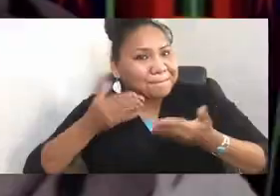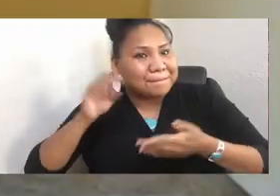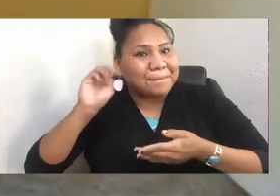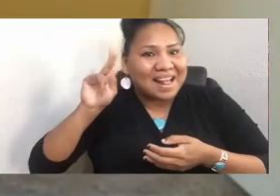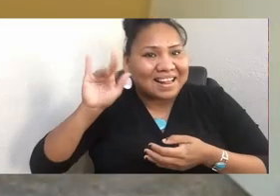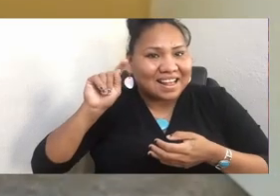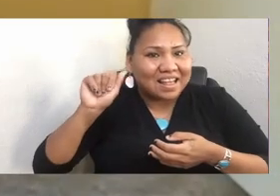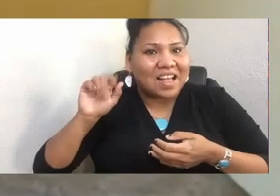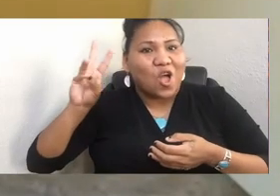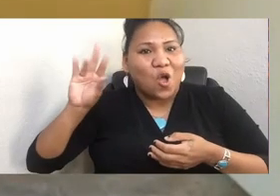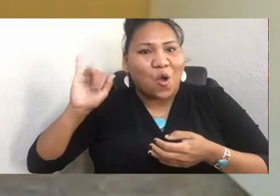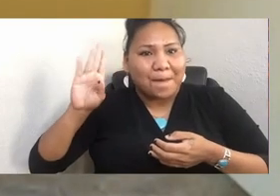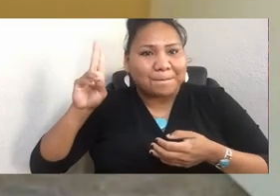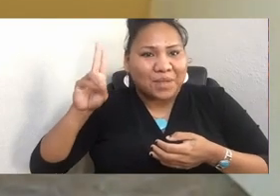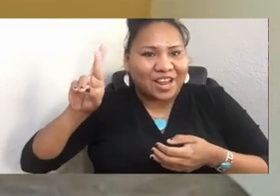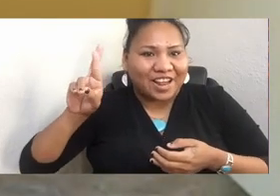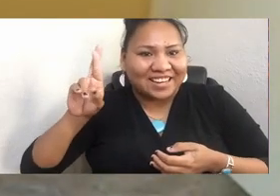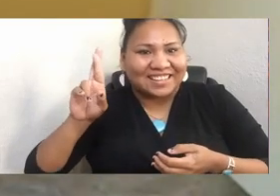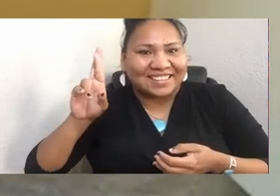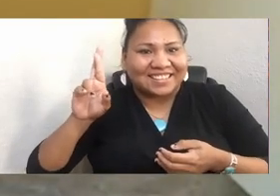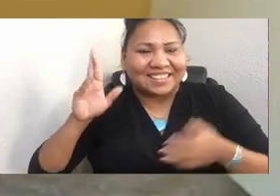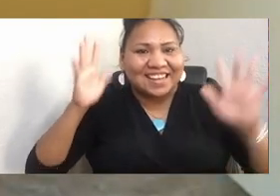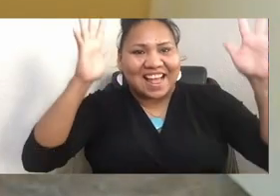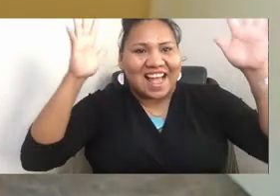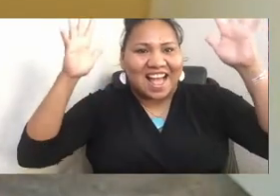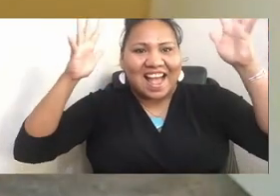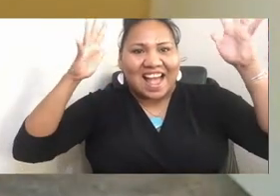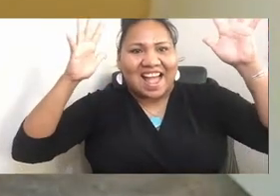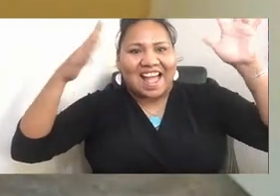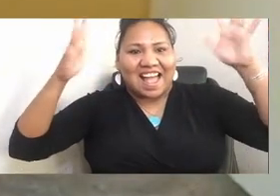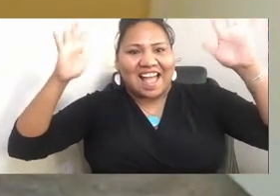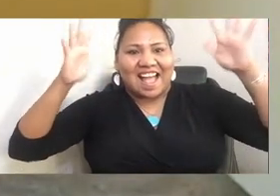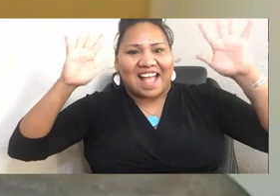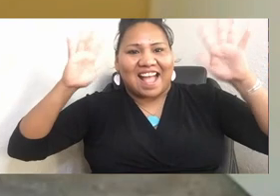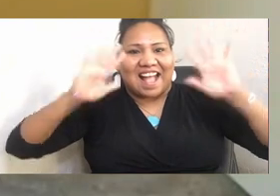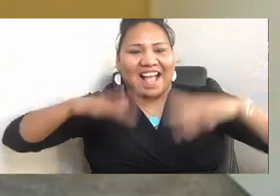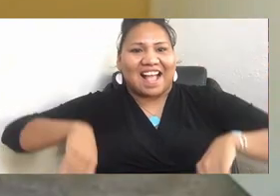Yay. [GIGGLES] Good job, Michael.